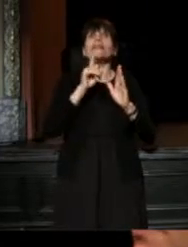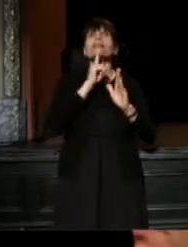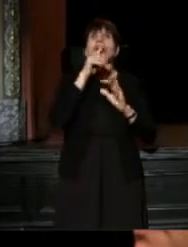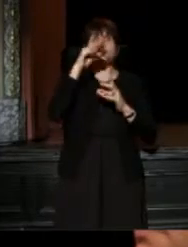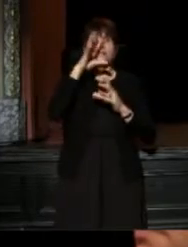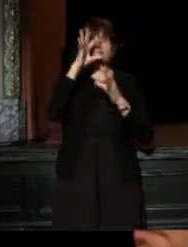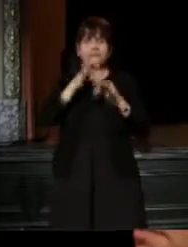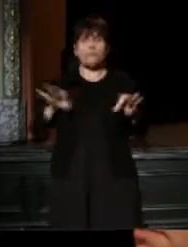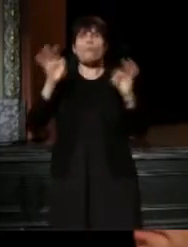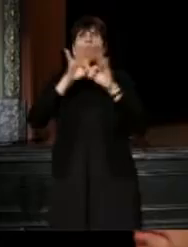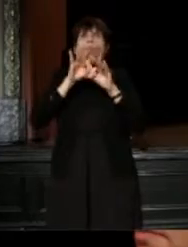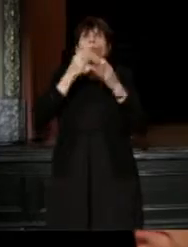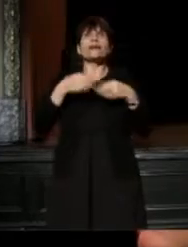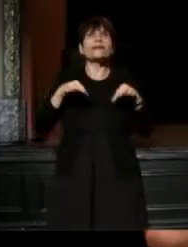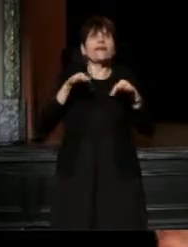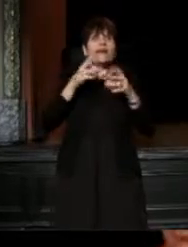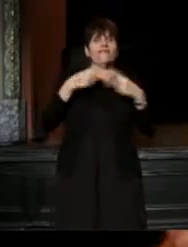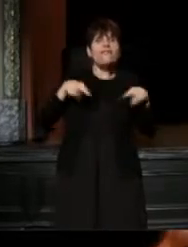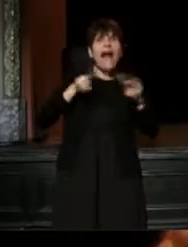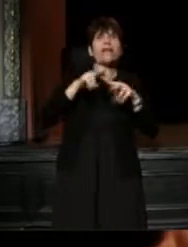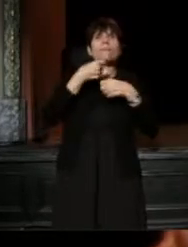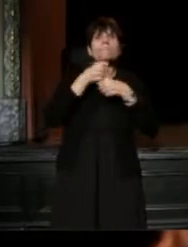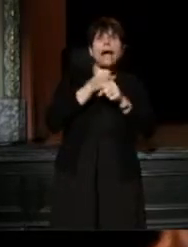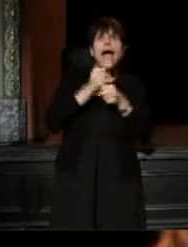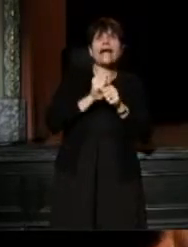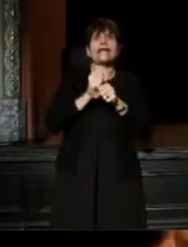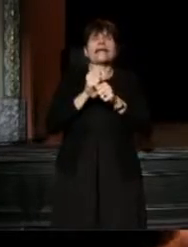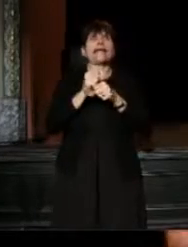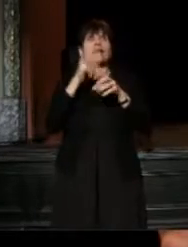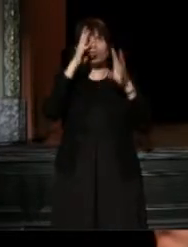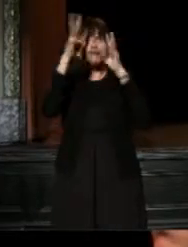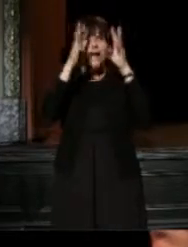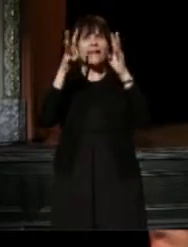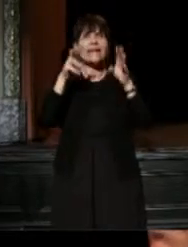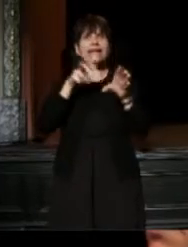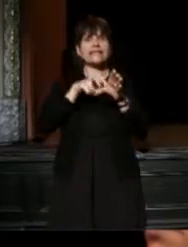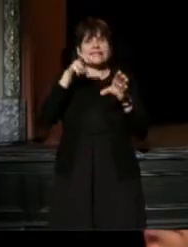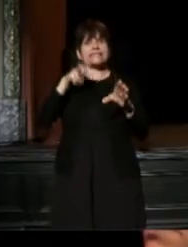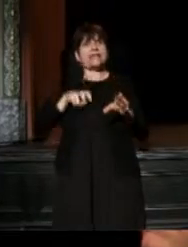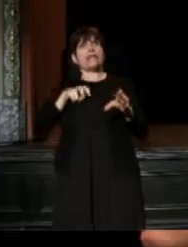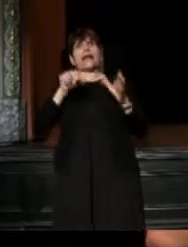to making, and reflecting, and creating, and stepping back, much like the scope of this process,